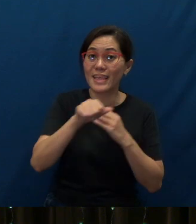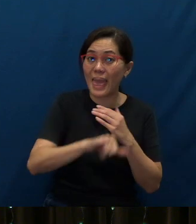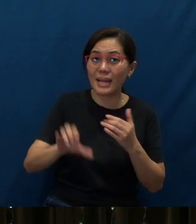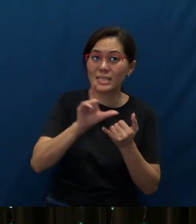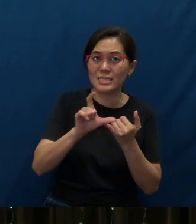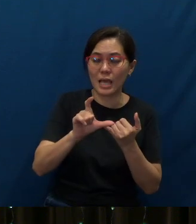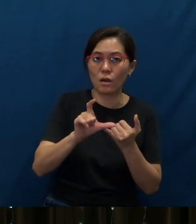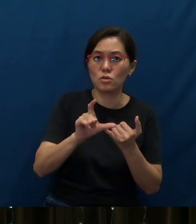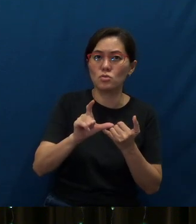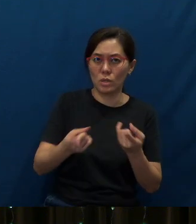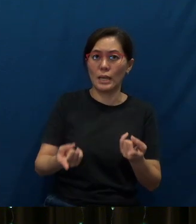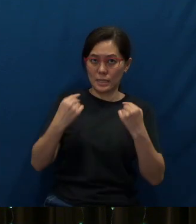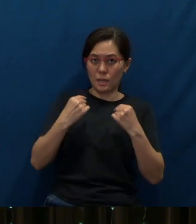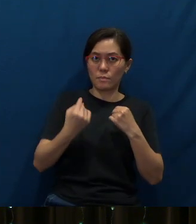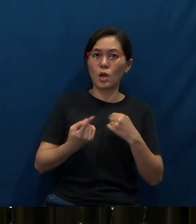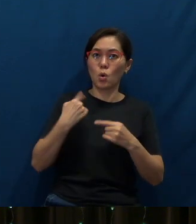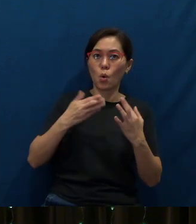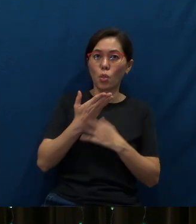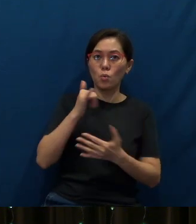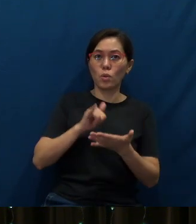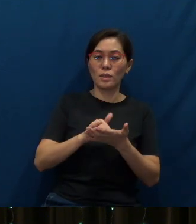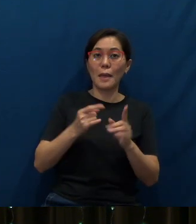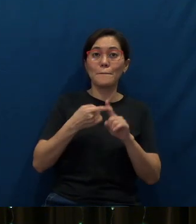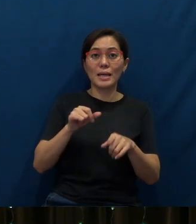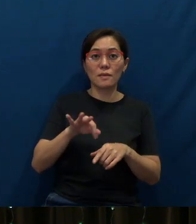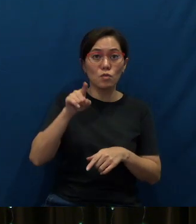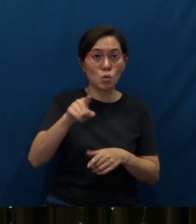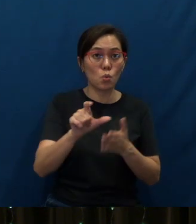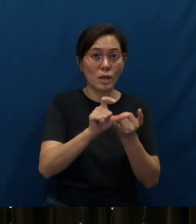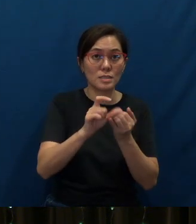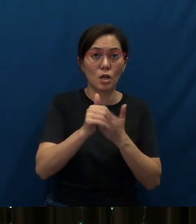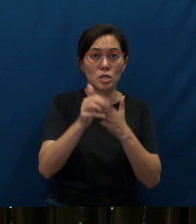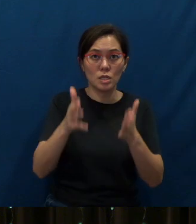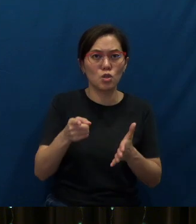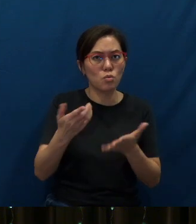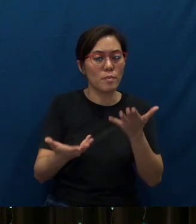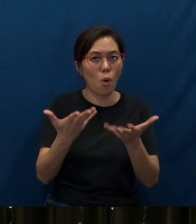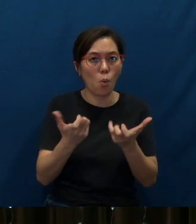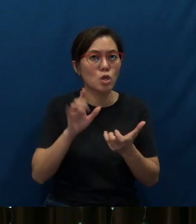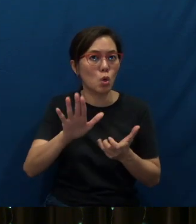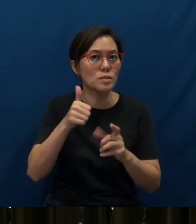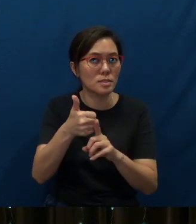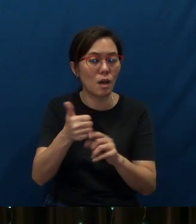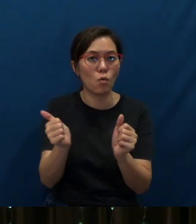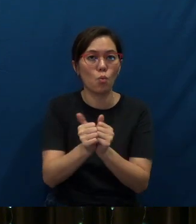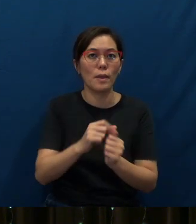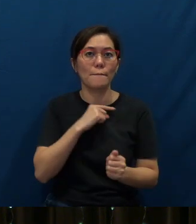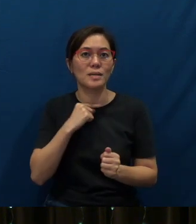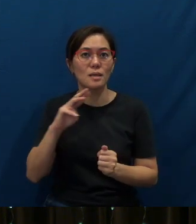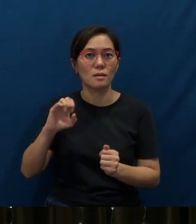module. But those who are cell leaders, you might want to go through this yourself with Pastor Mah first.